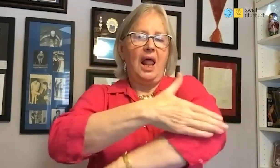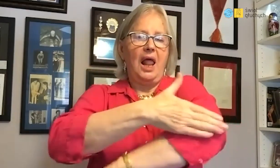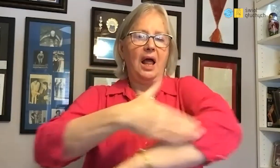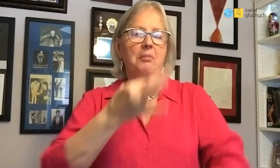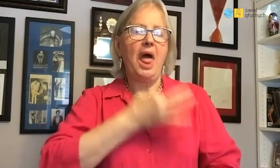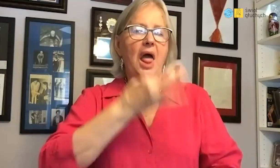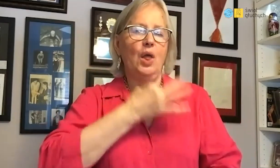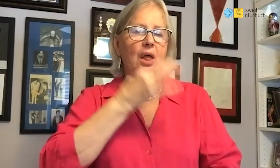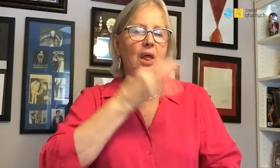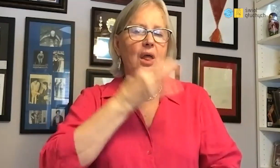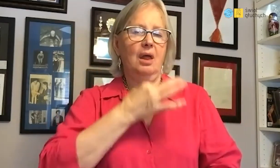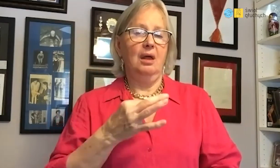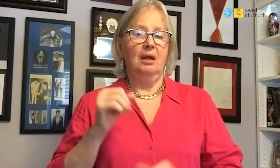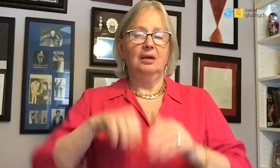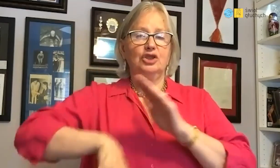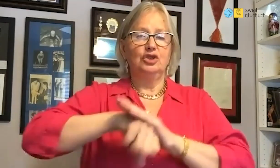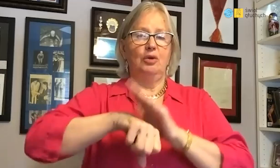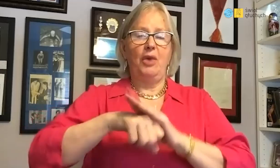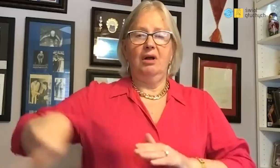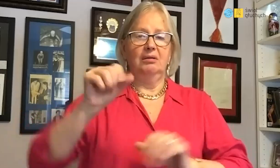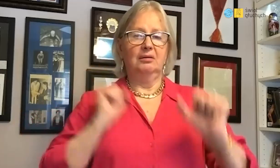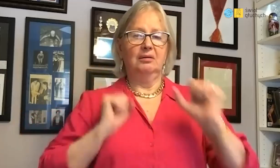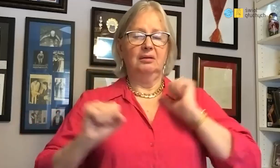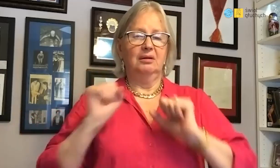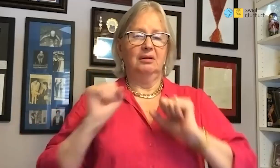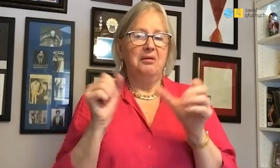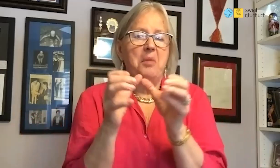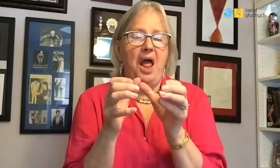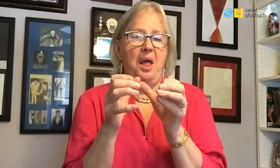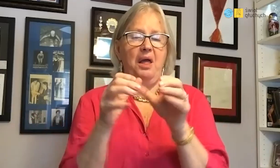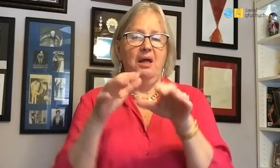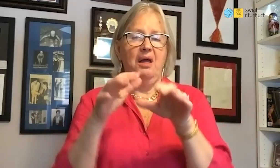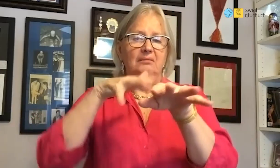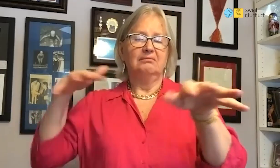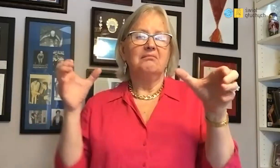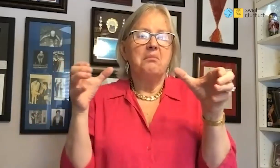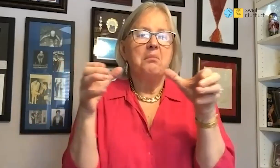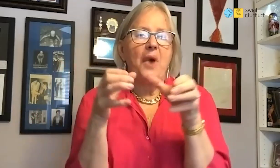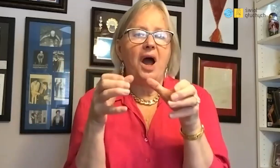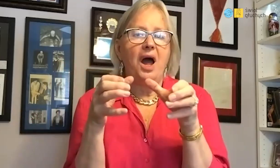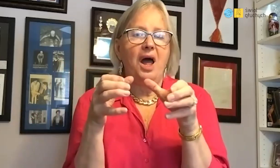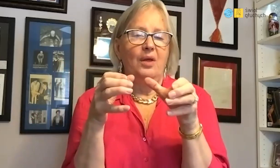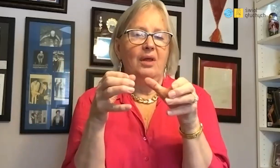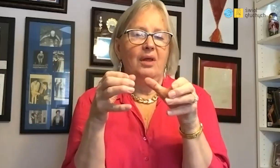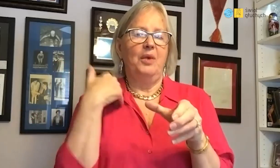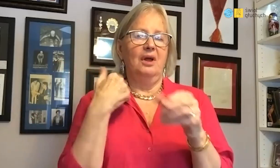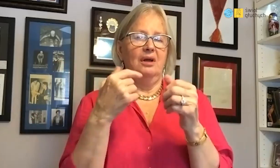because formerly these Olympics they were much smaller, fewer people participated in them.